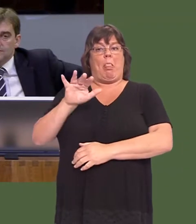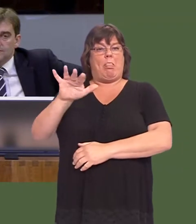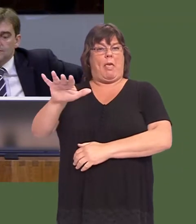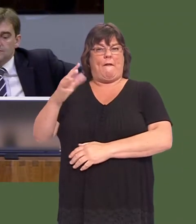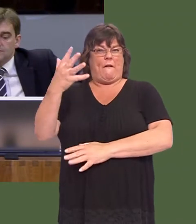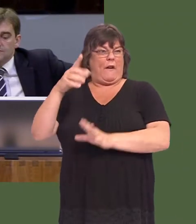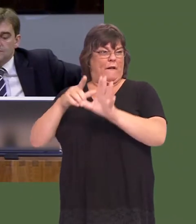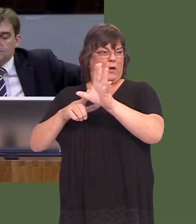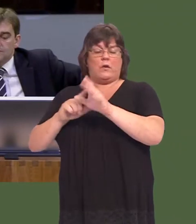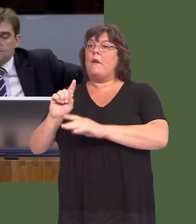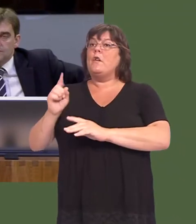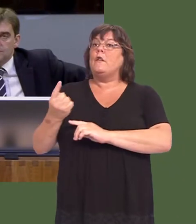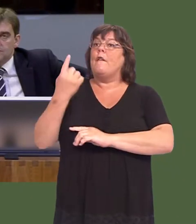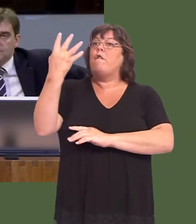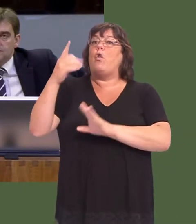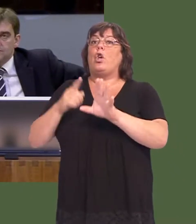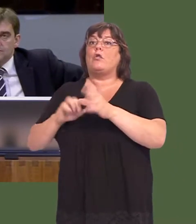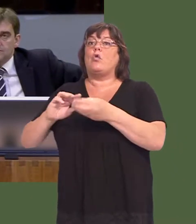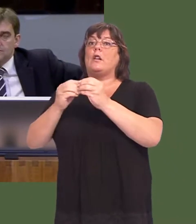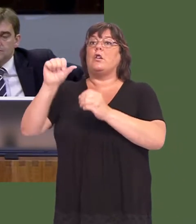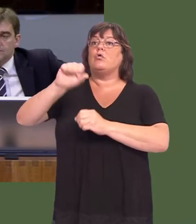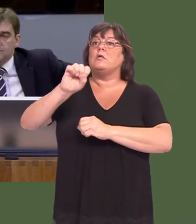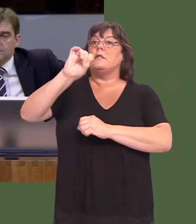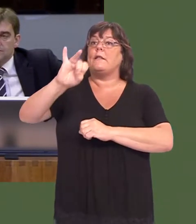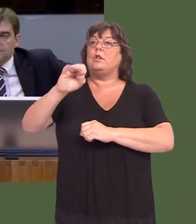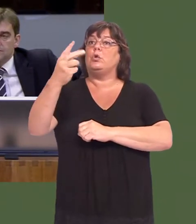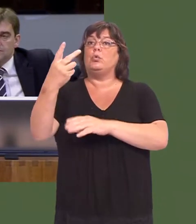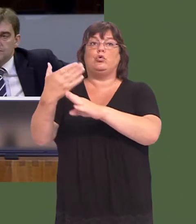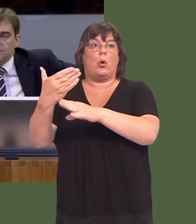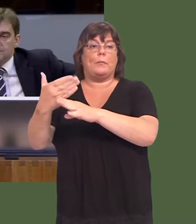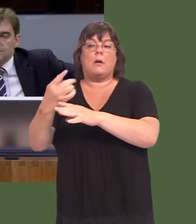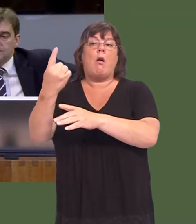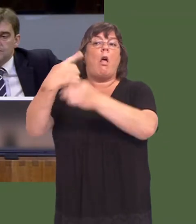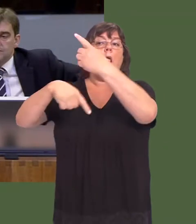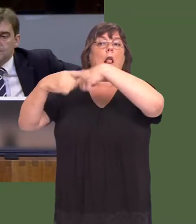In its first four years, it created 172 jobs, and in the last year the figures are available